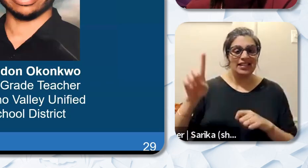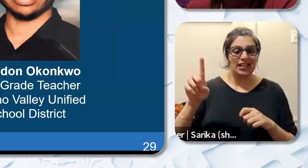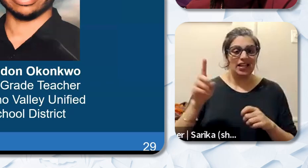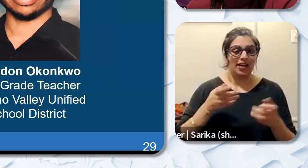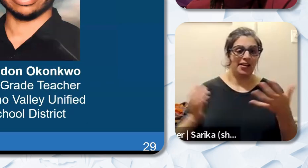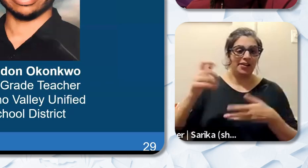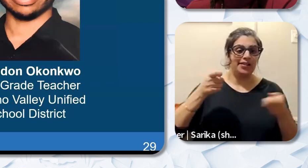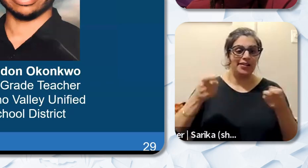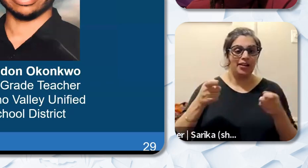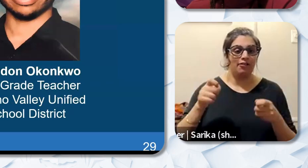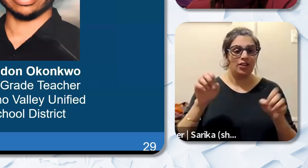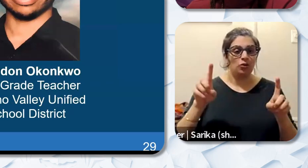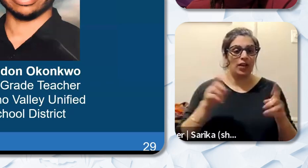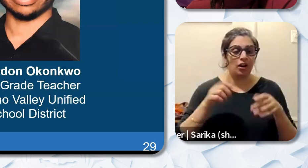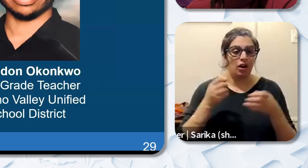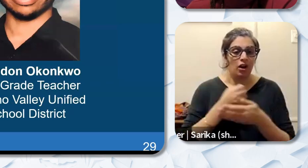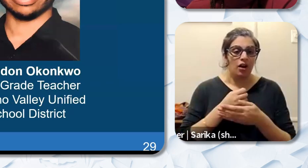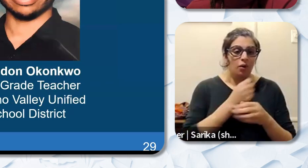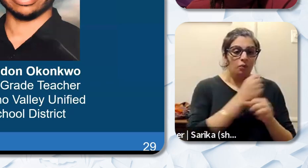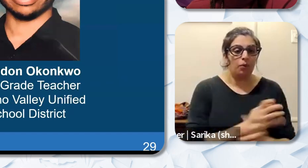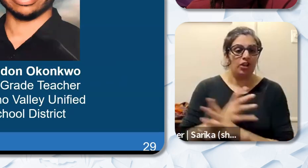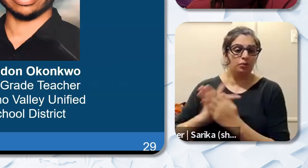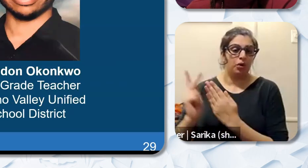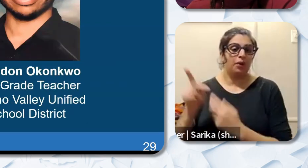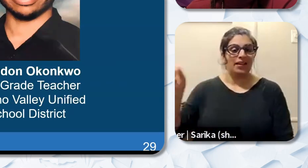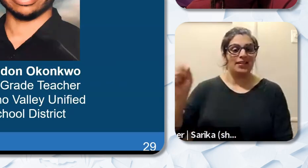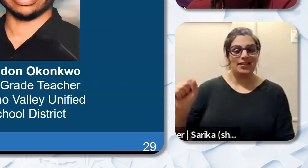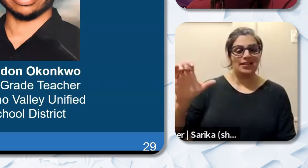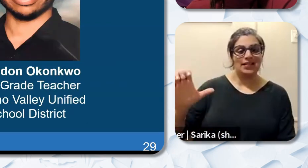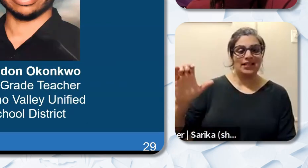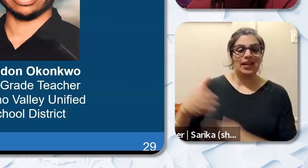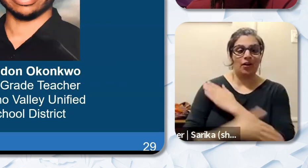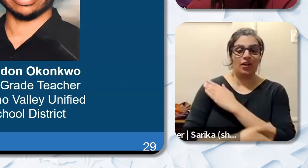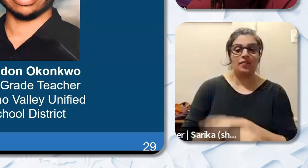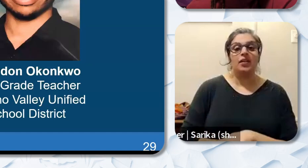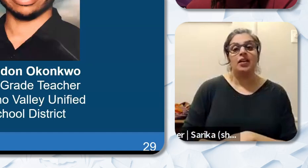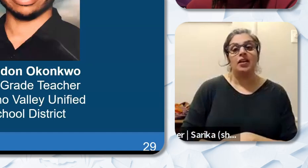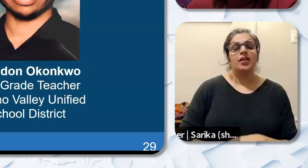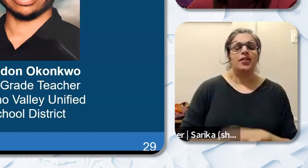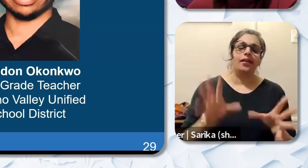of Education. Adora leads programs that address both school administrative credentialing general